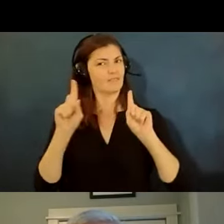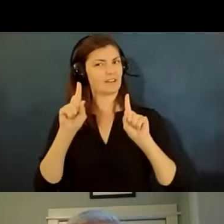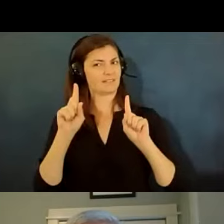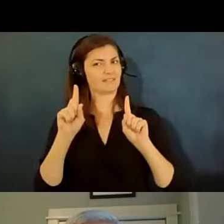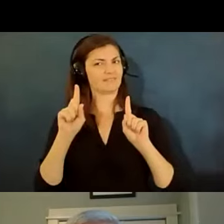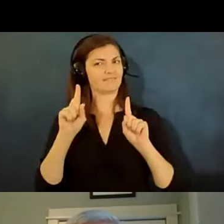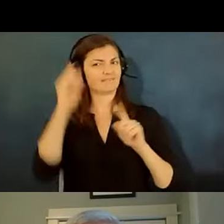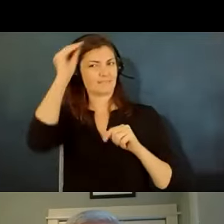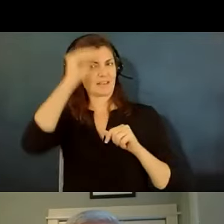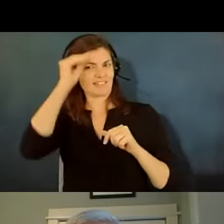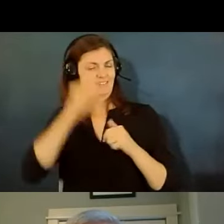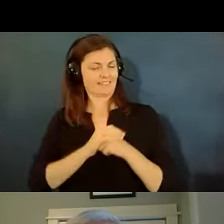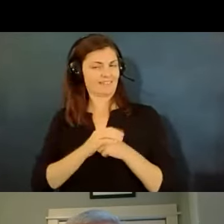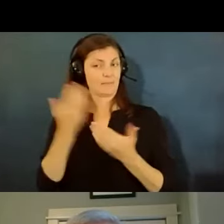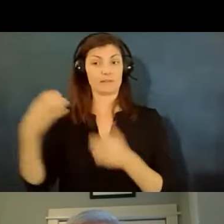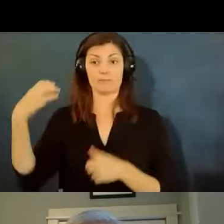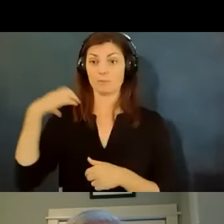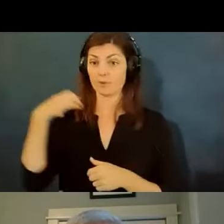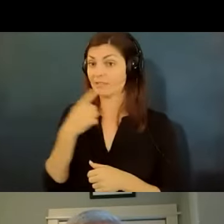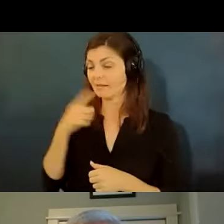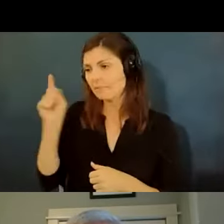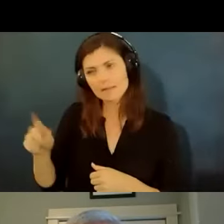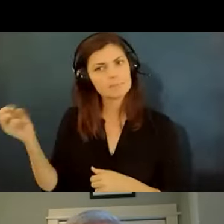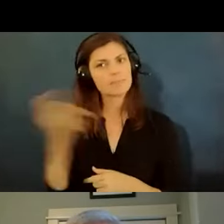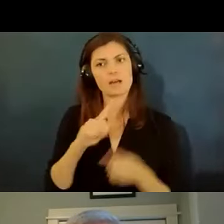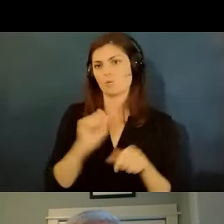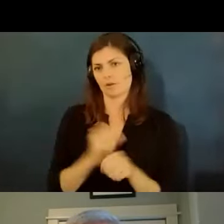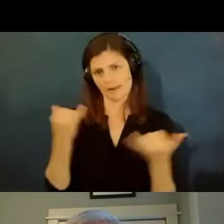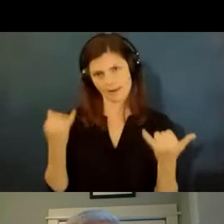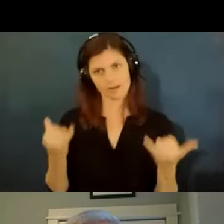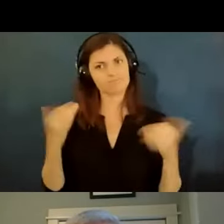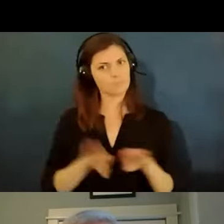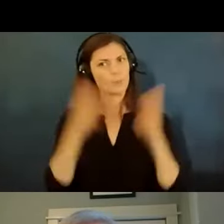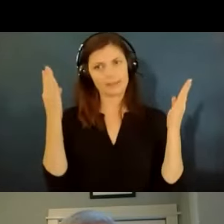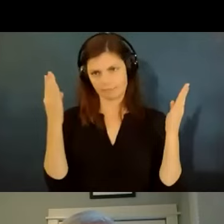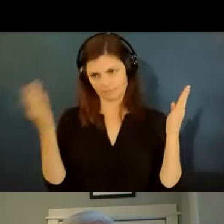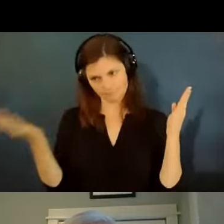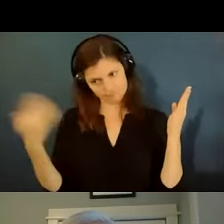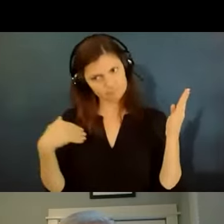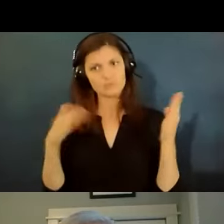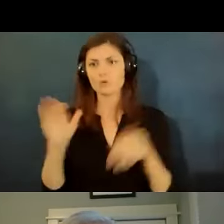employer is saying you got to come back to work now we've reopened and your job can't be done